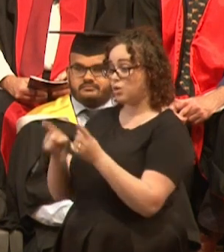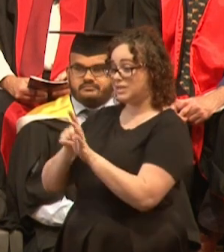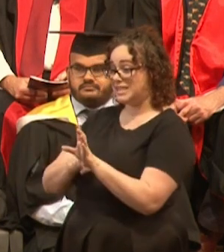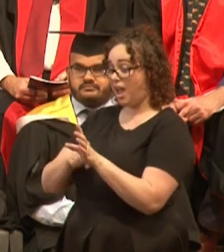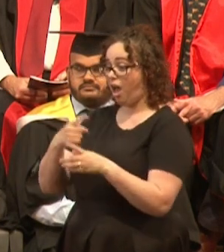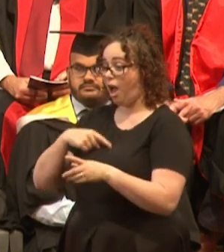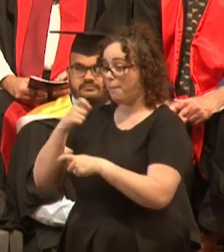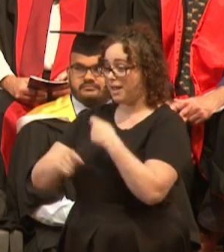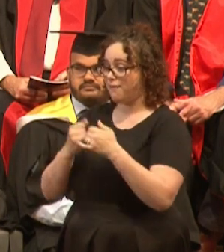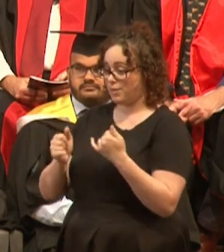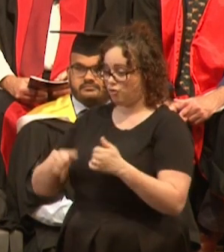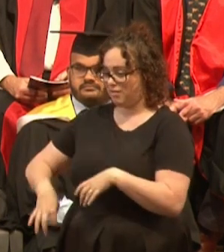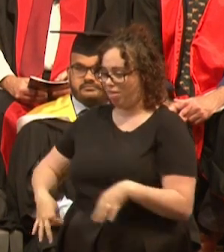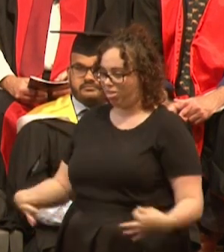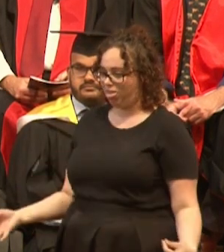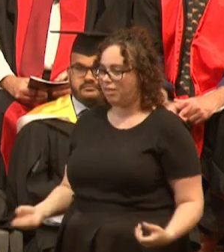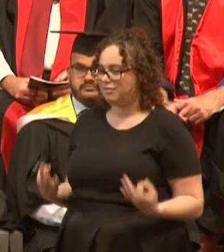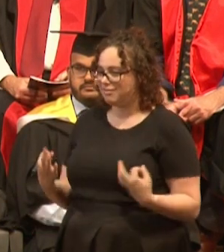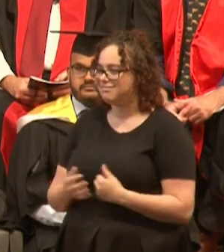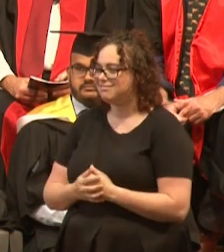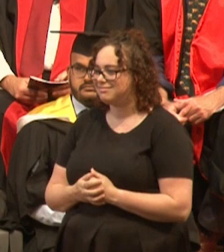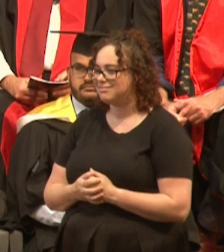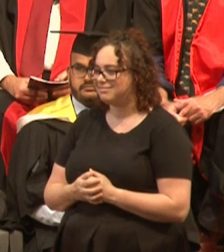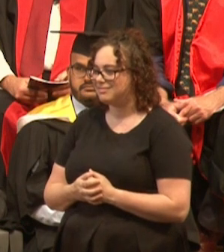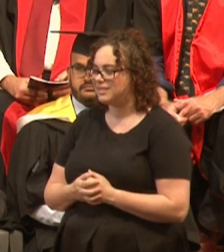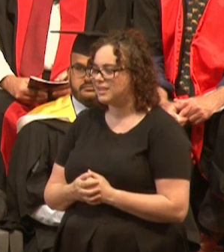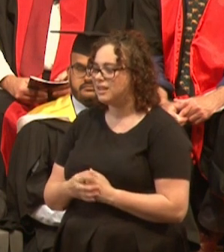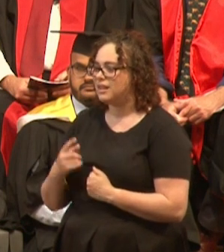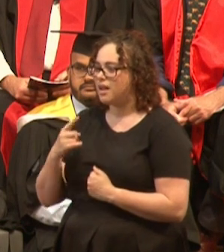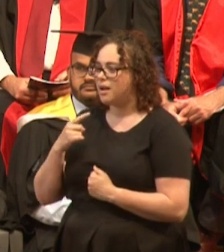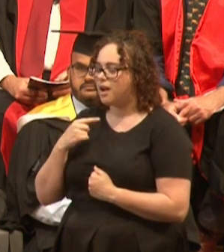It also got me a volunteer place on as trainee at a Cheetah Marine science cruise,